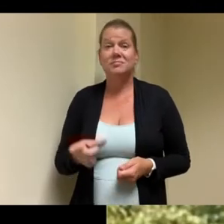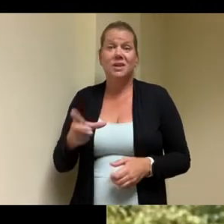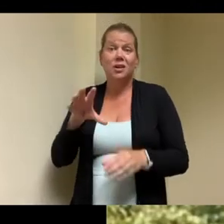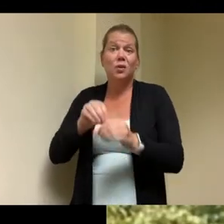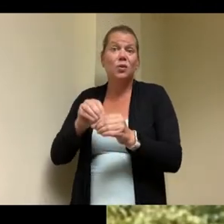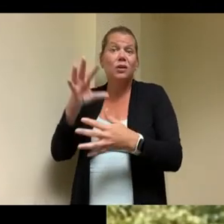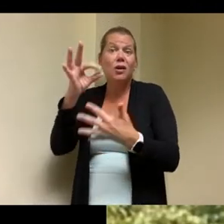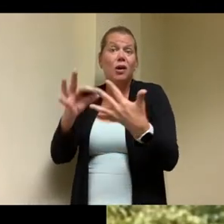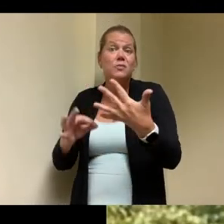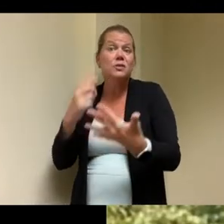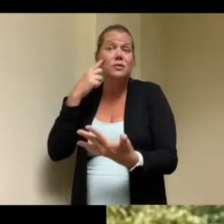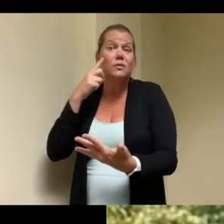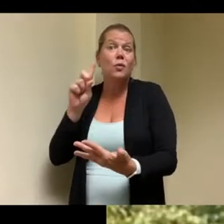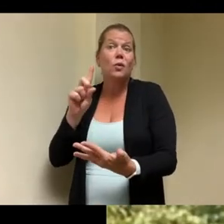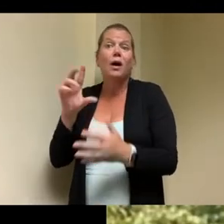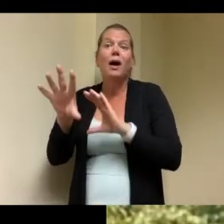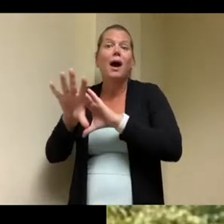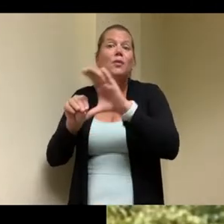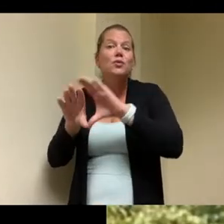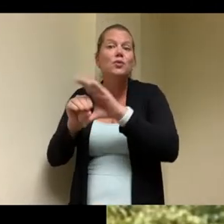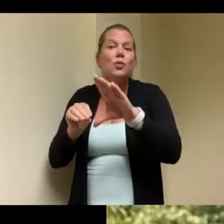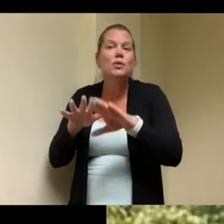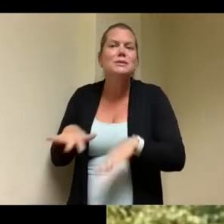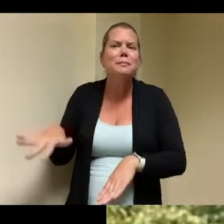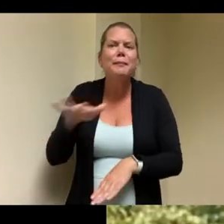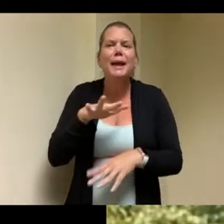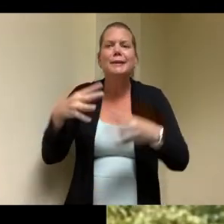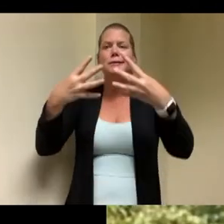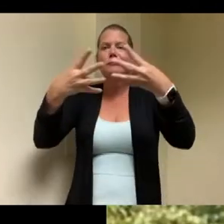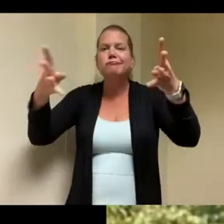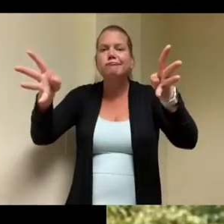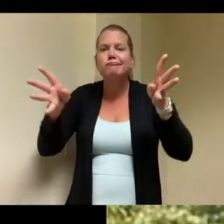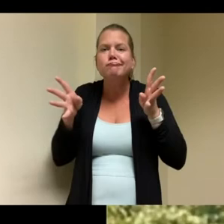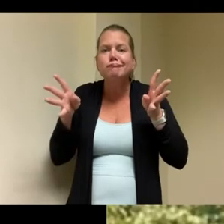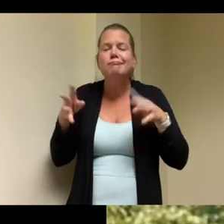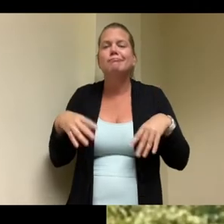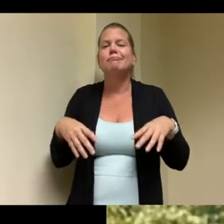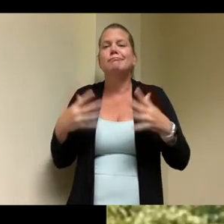space screened in space um and uh just for family visiting